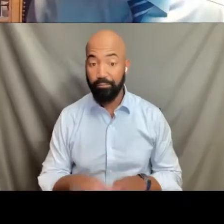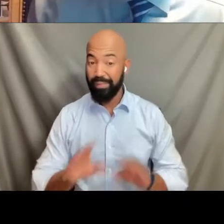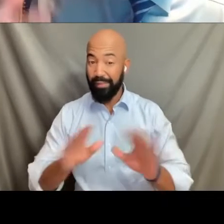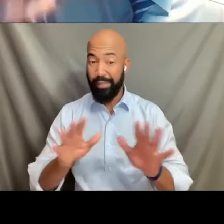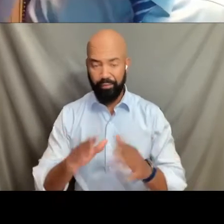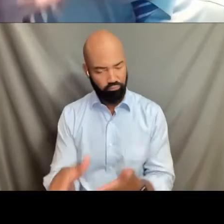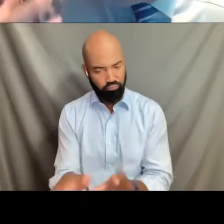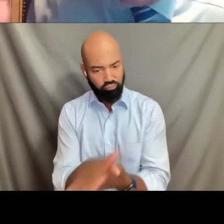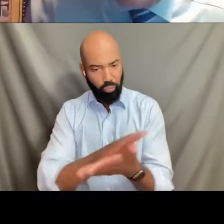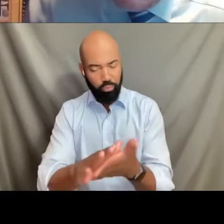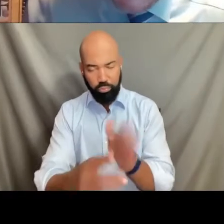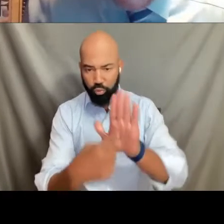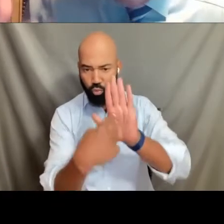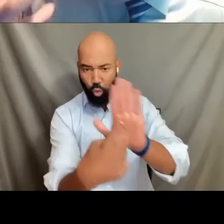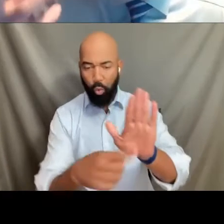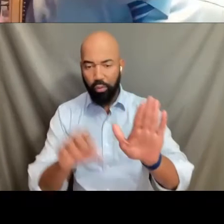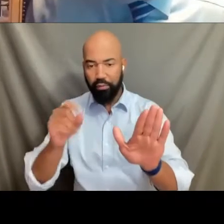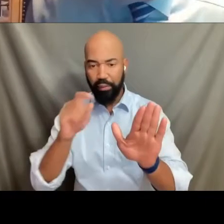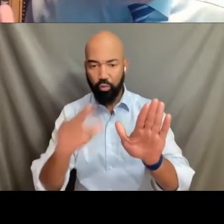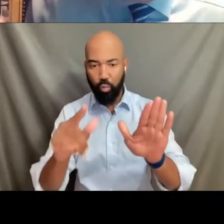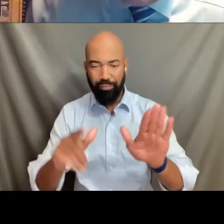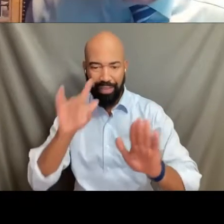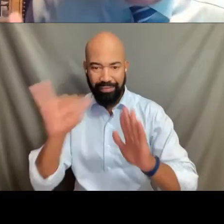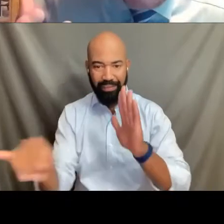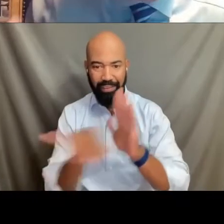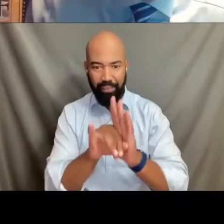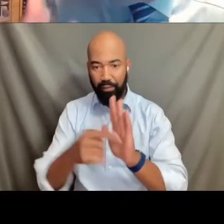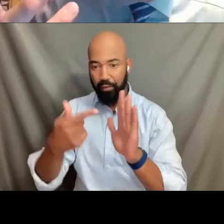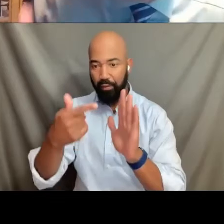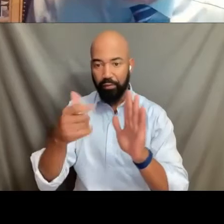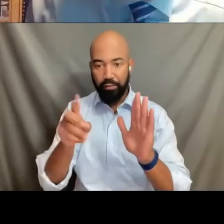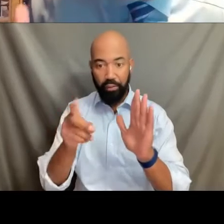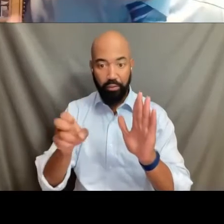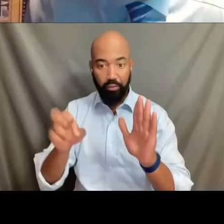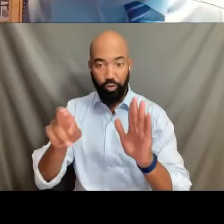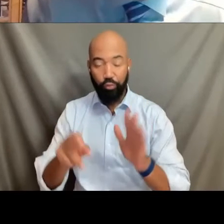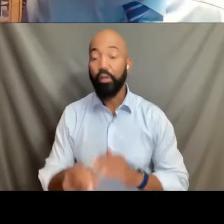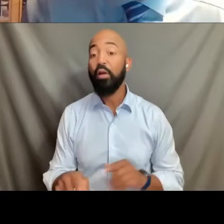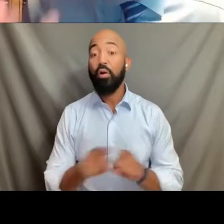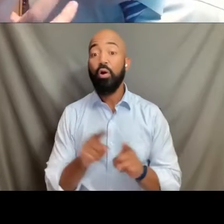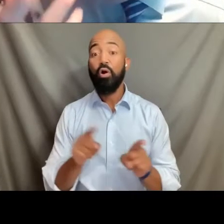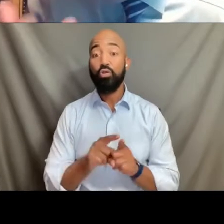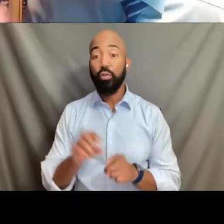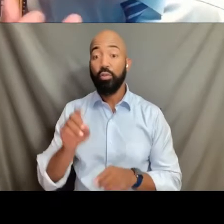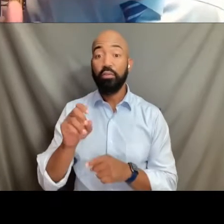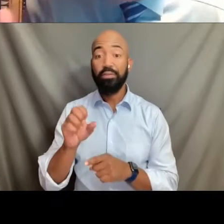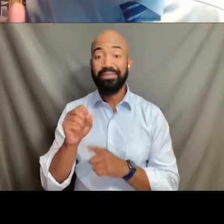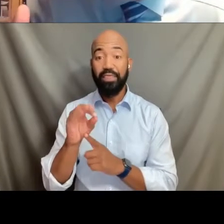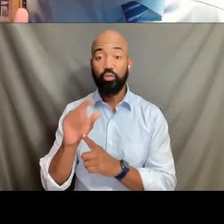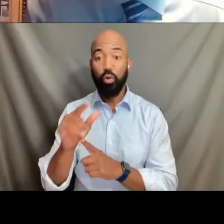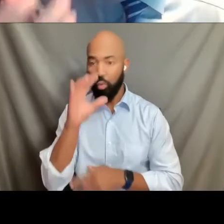the notion of sexual identity and gender, sexual orientation and gender identity inside that word